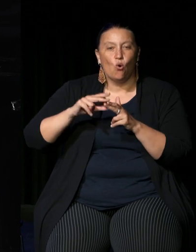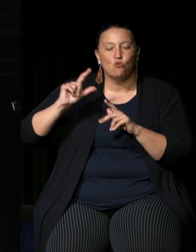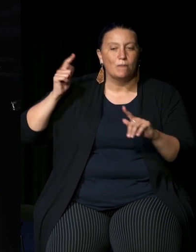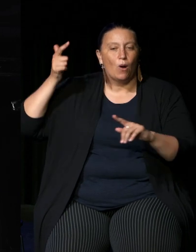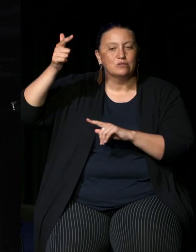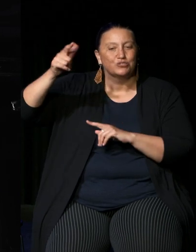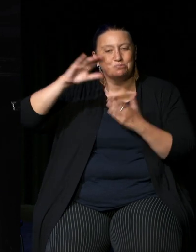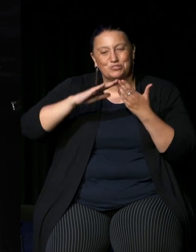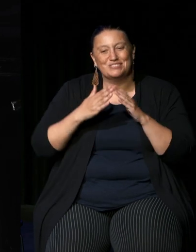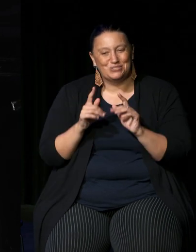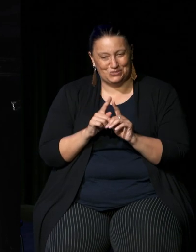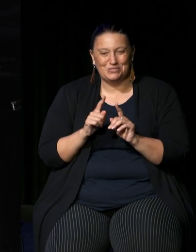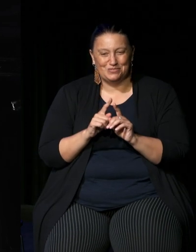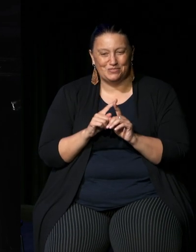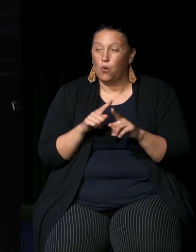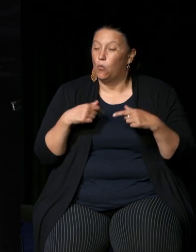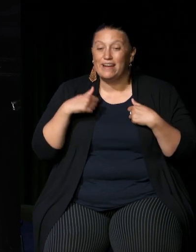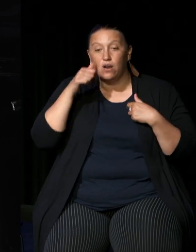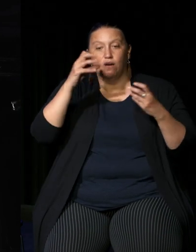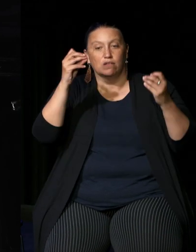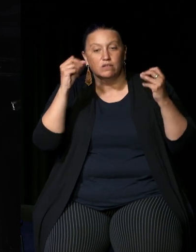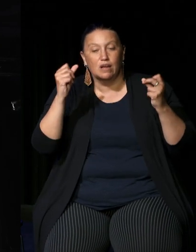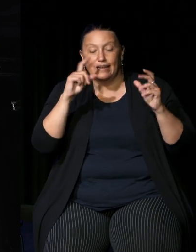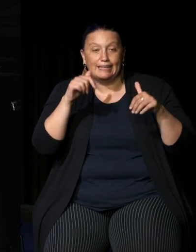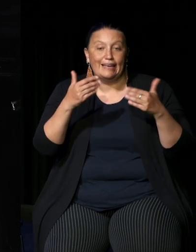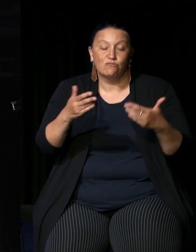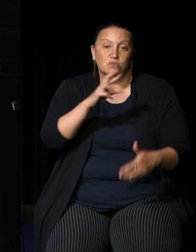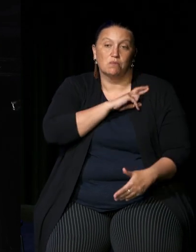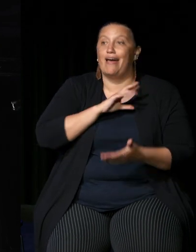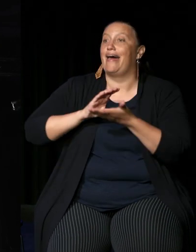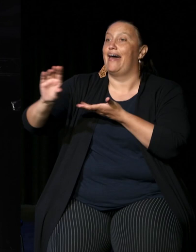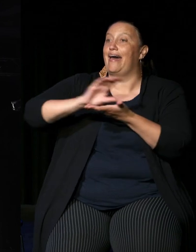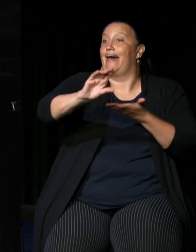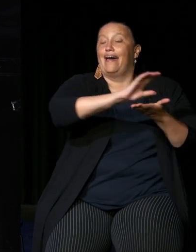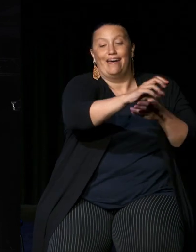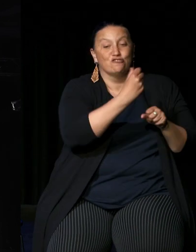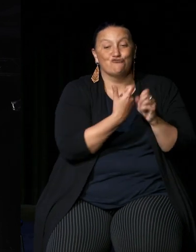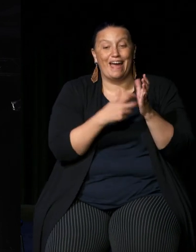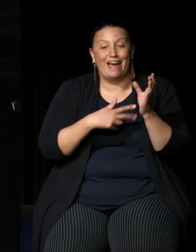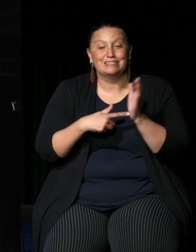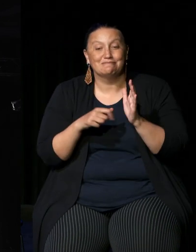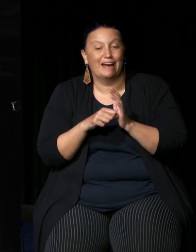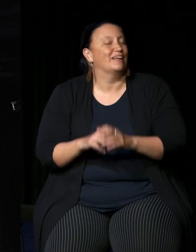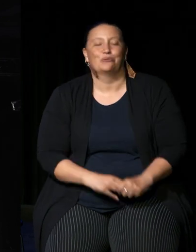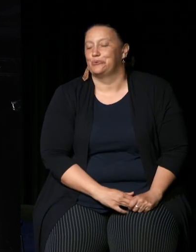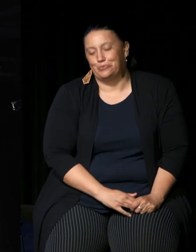that Define it we know that it won't have the responsibility to give out grant funding um and it